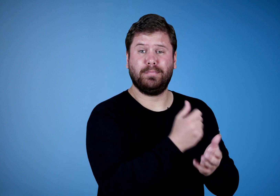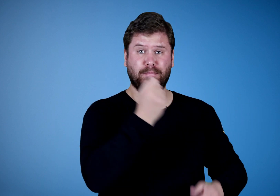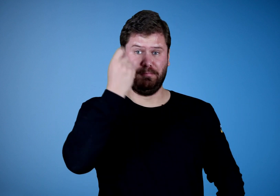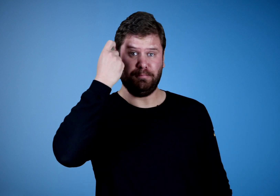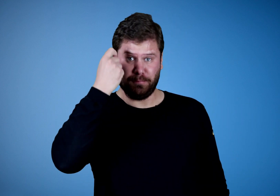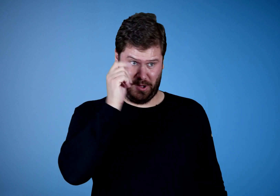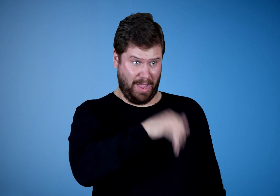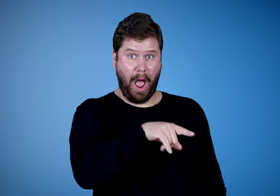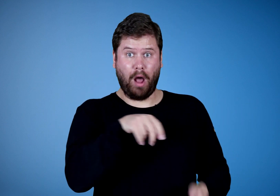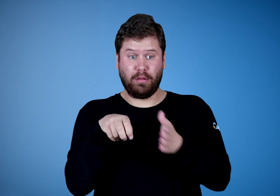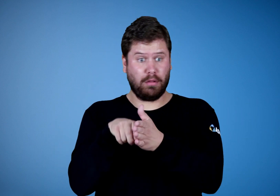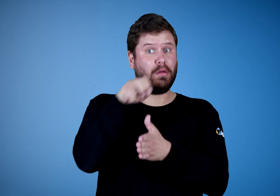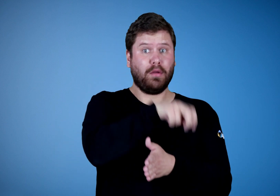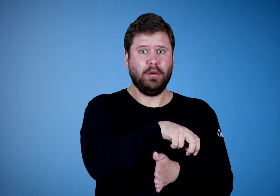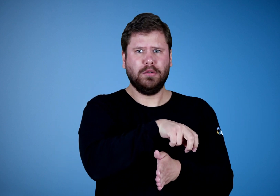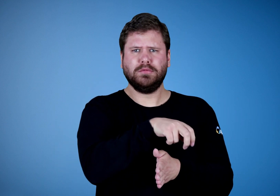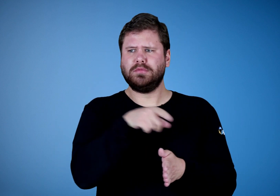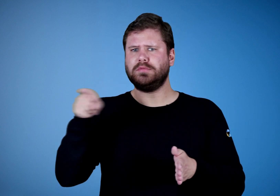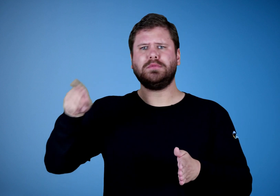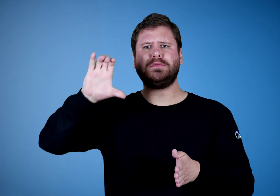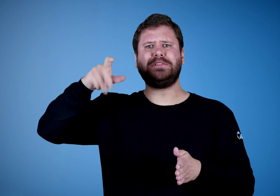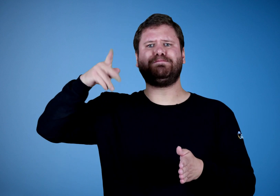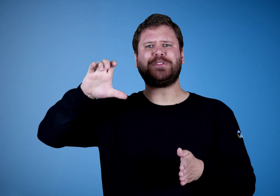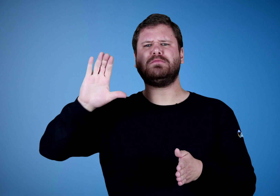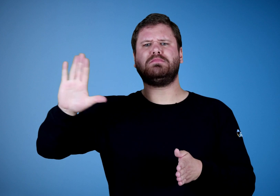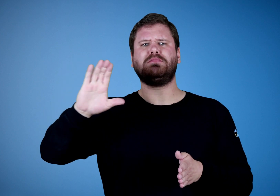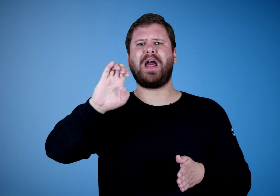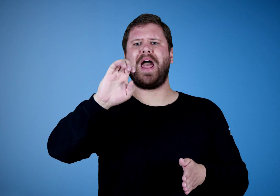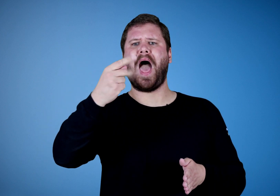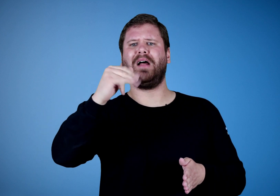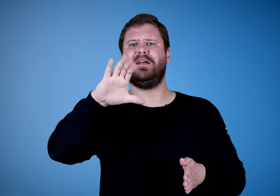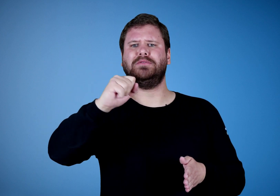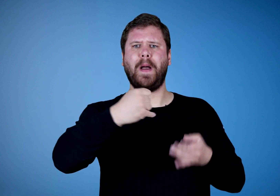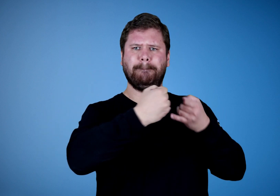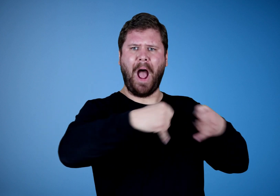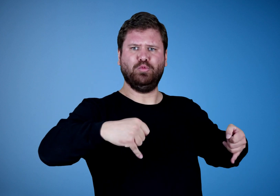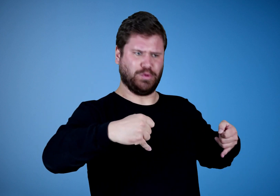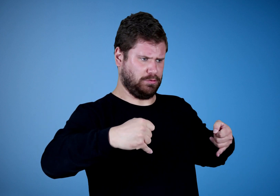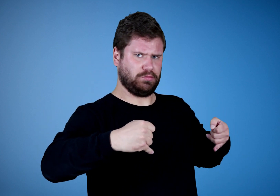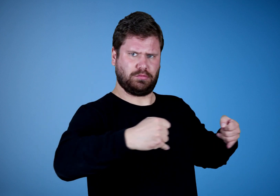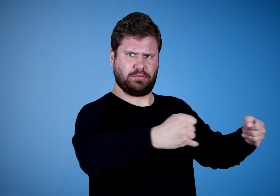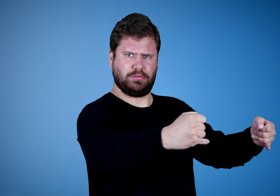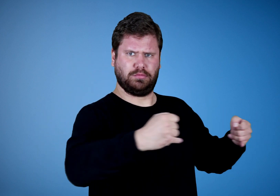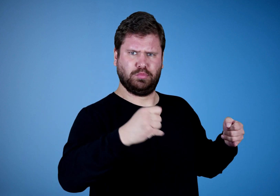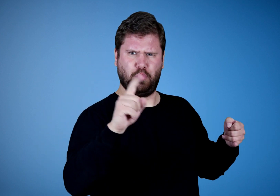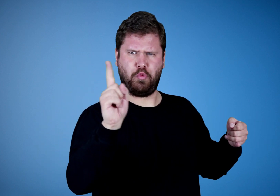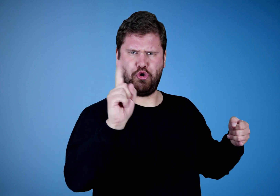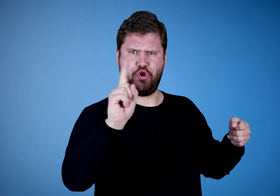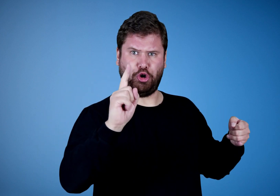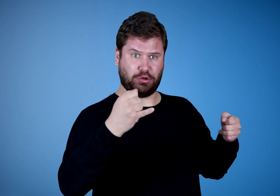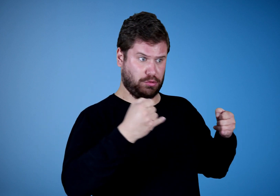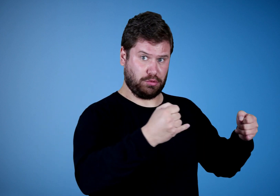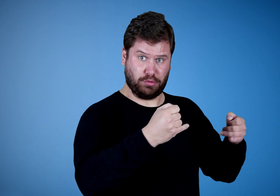But, where does the CPC's ethical boundaries come into the picture?